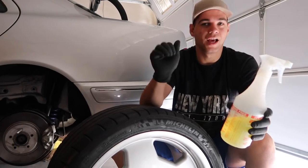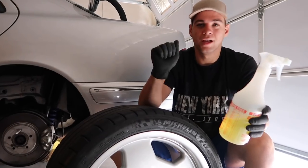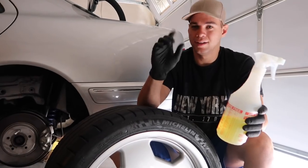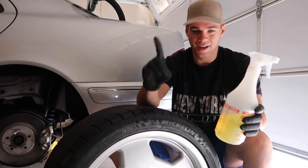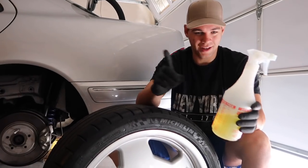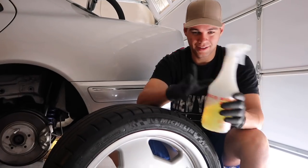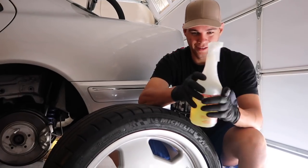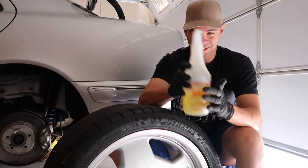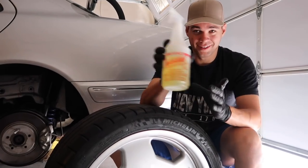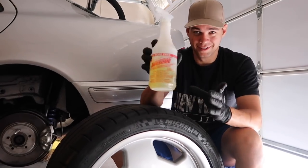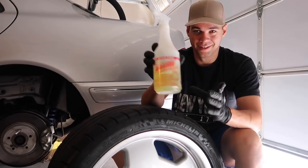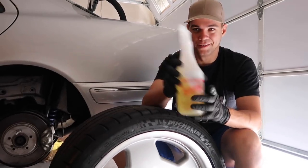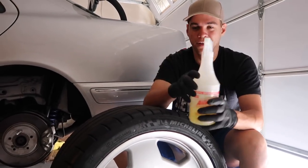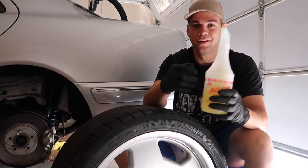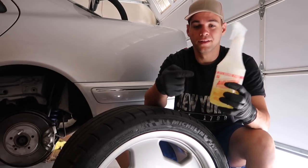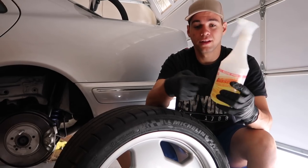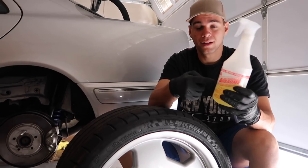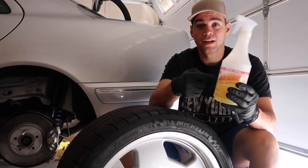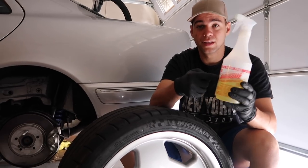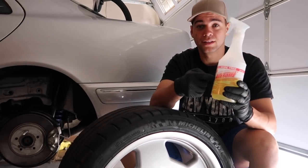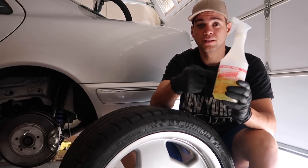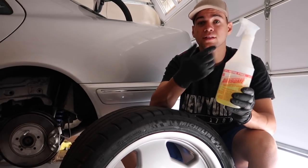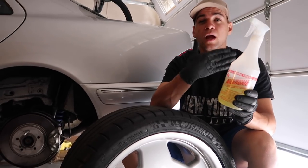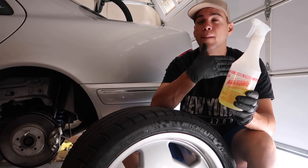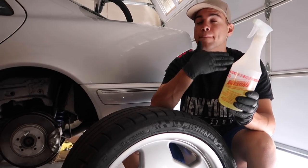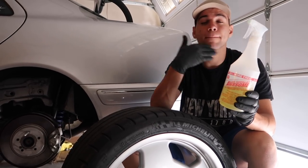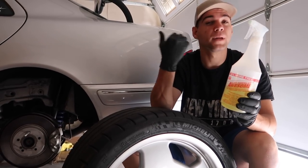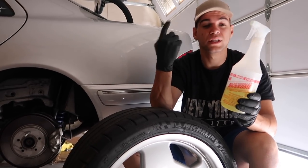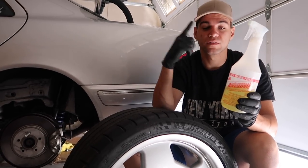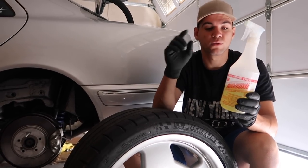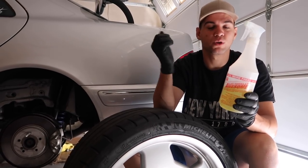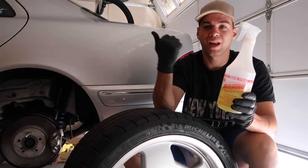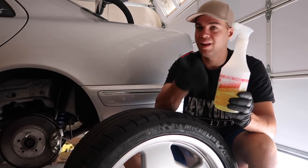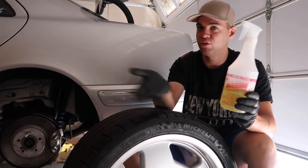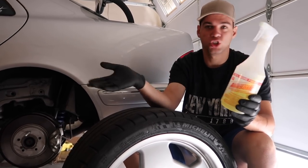R: This is not an advertisement! This is the best for everything